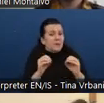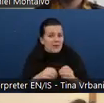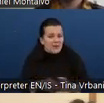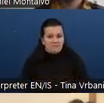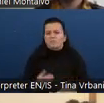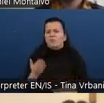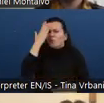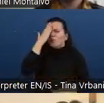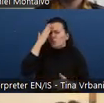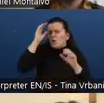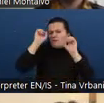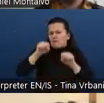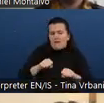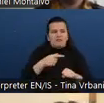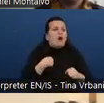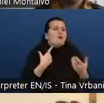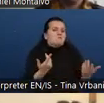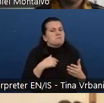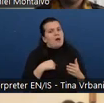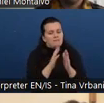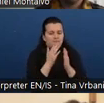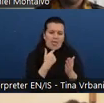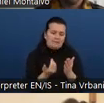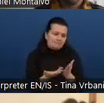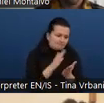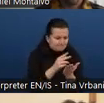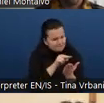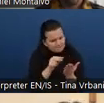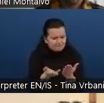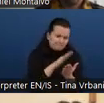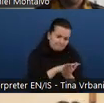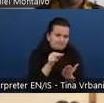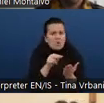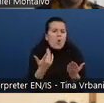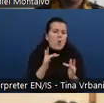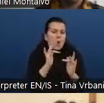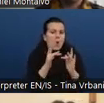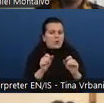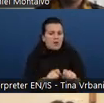providers or they can study themselves and use all of the free resources out there.